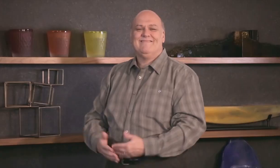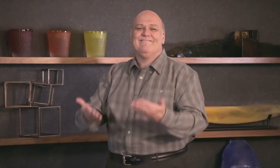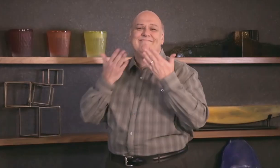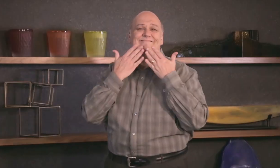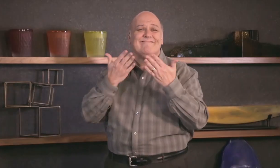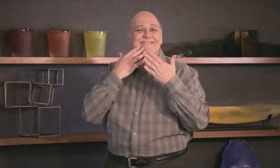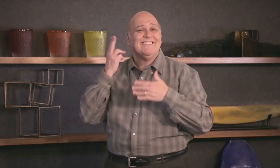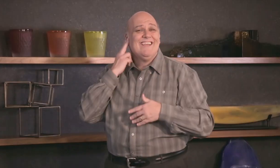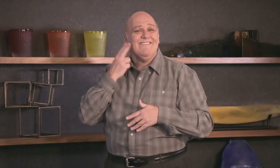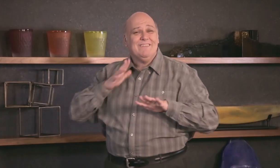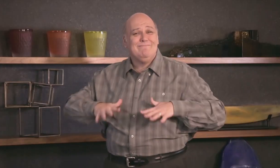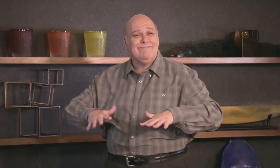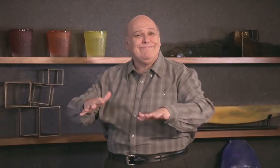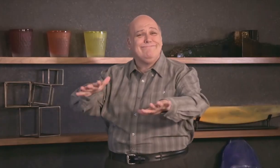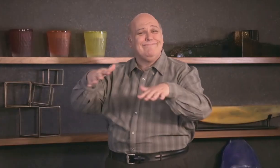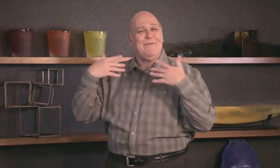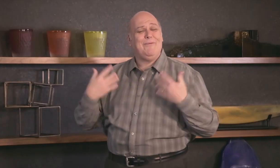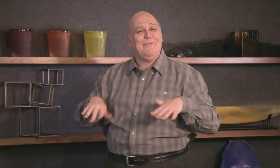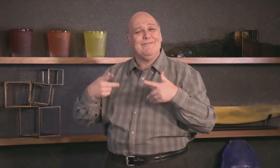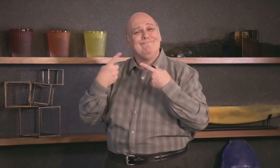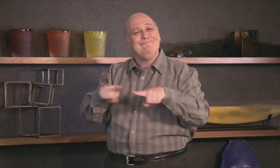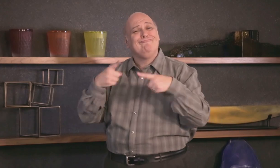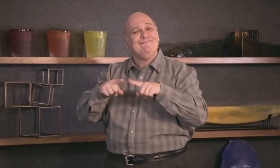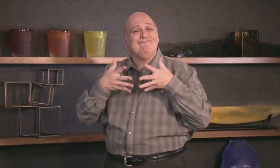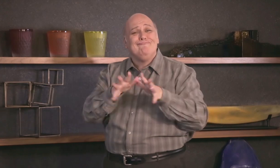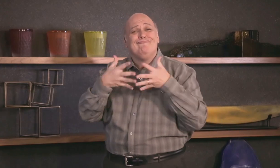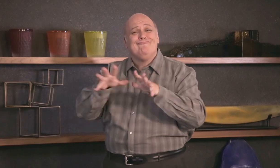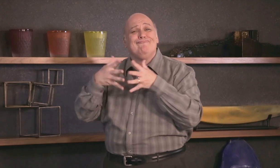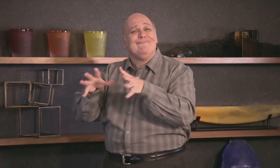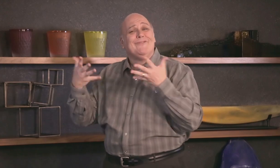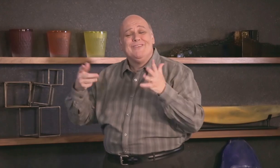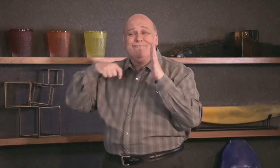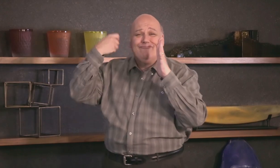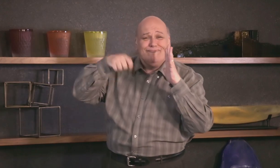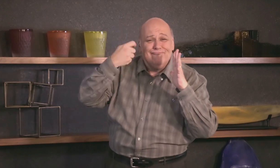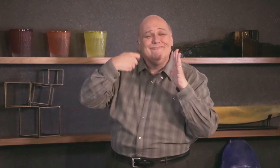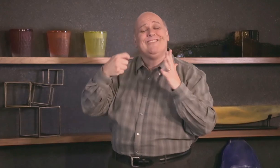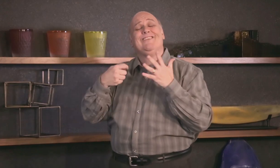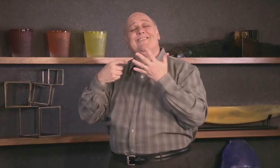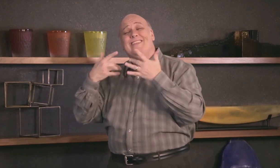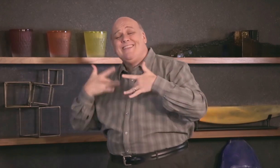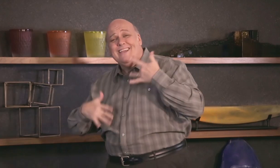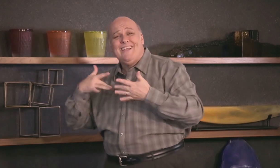Thanks for your Deafbeat reports! I love hearing stories about what's happening in films, theater and